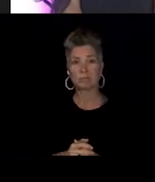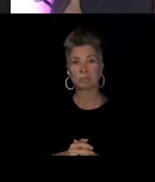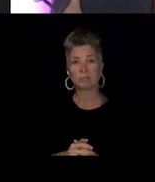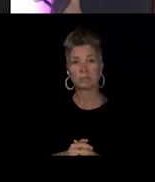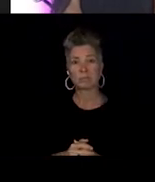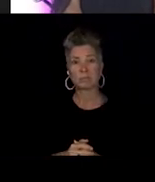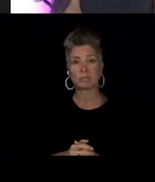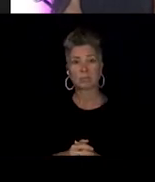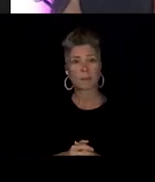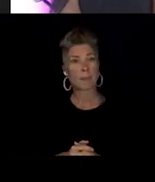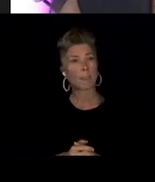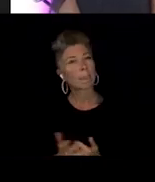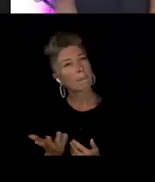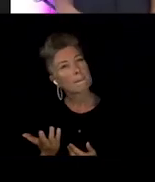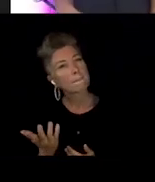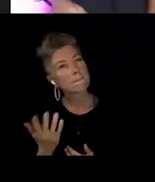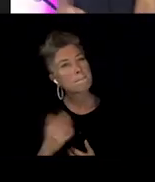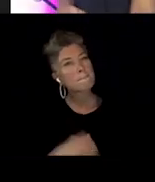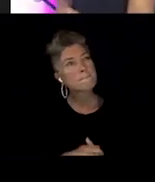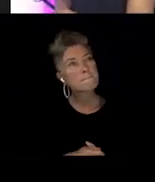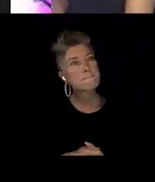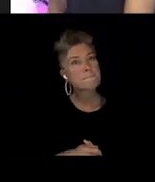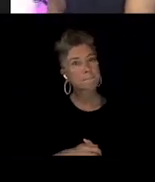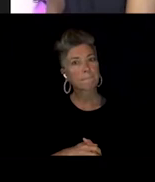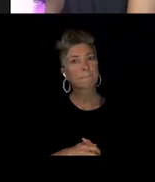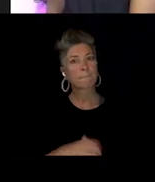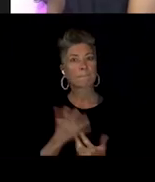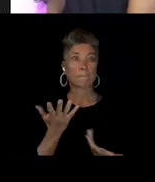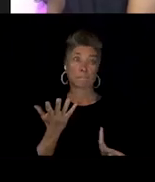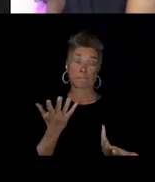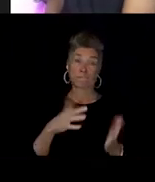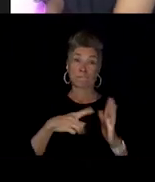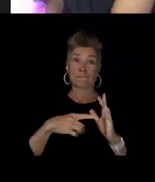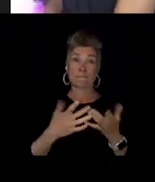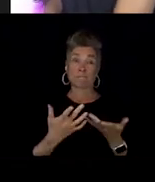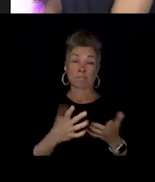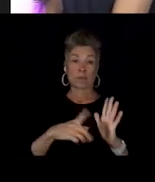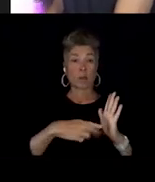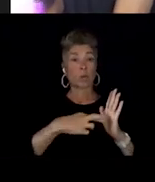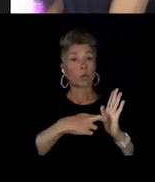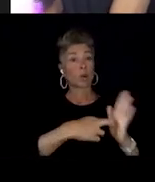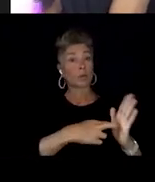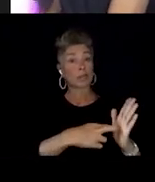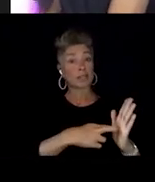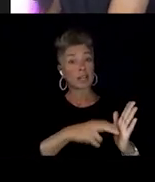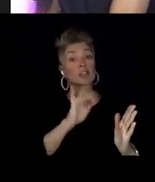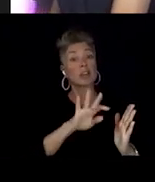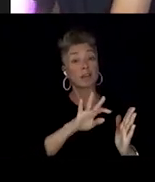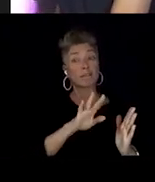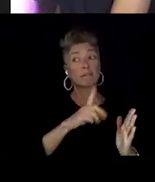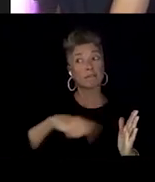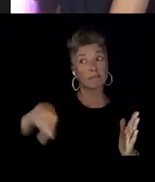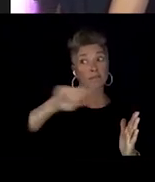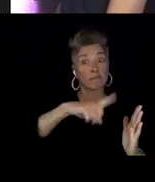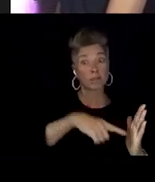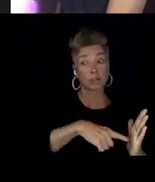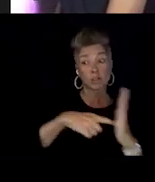it's... as long as... when it comes to representation, as long as they're representing us in a way that it is positive for the community.